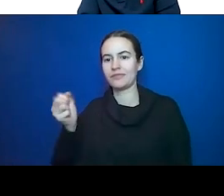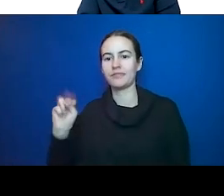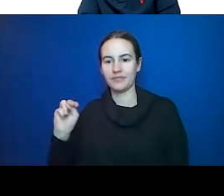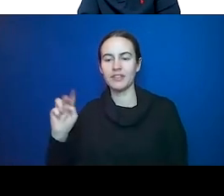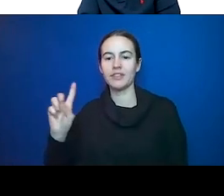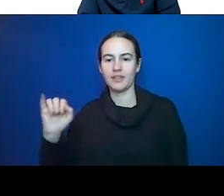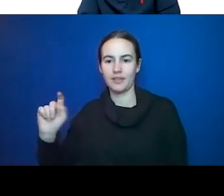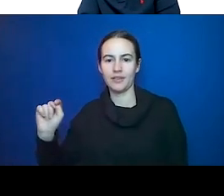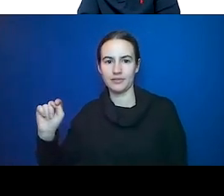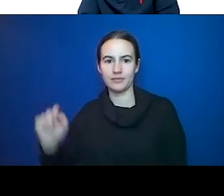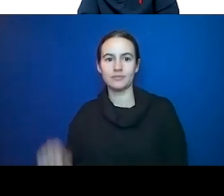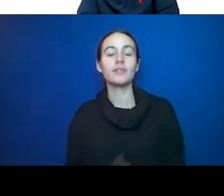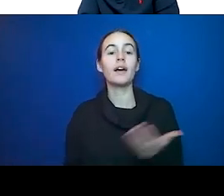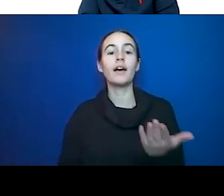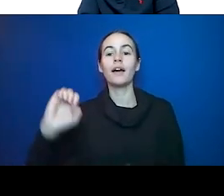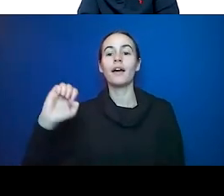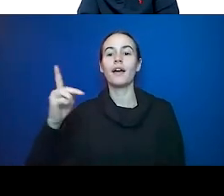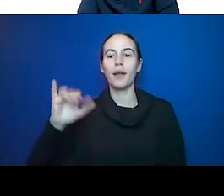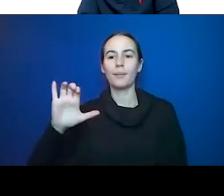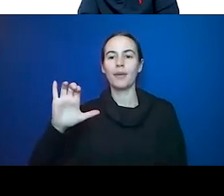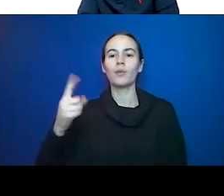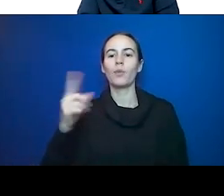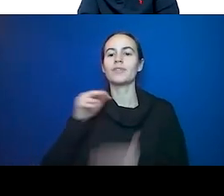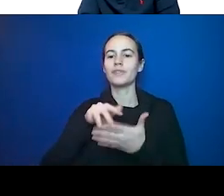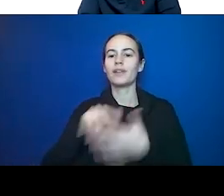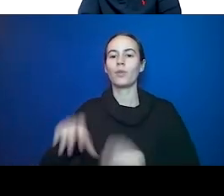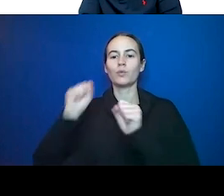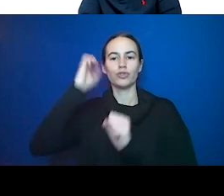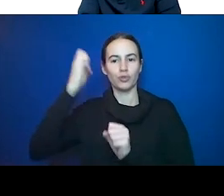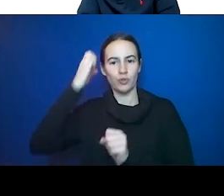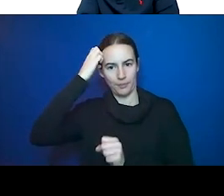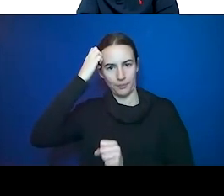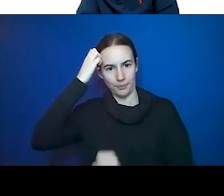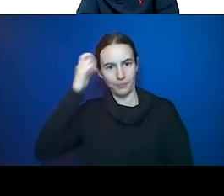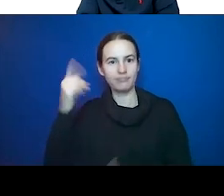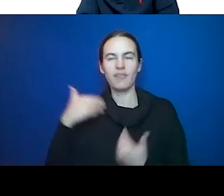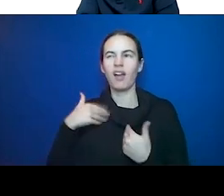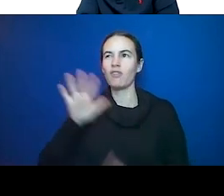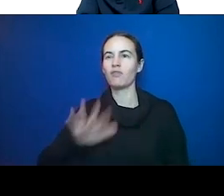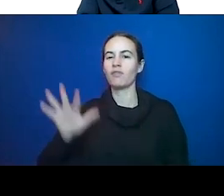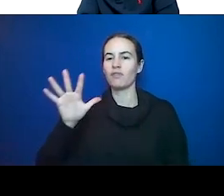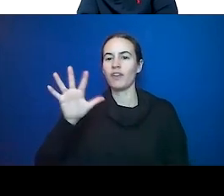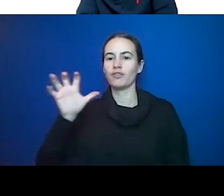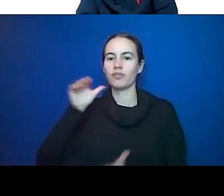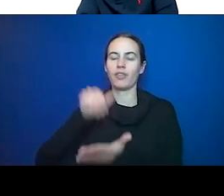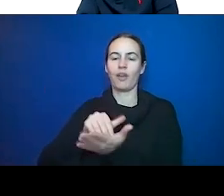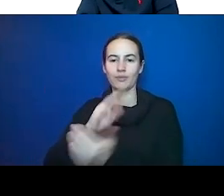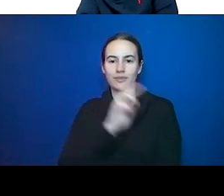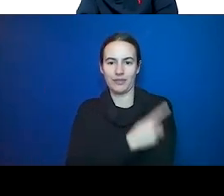in Europe. They have like 500,000 patients and subjects who they are following and